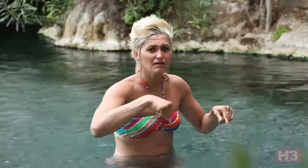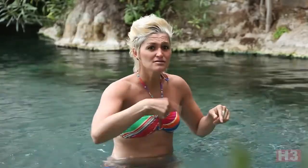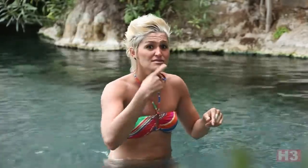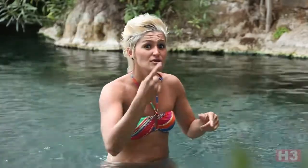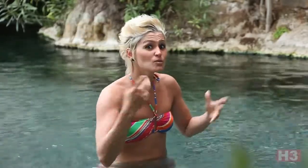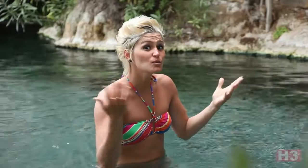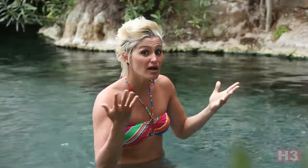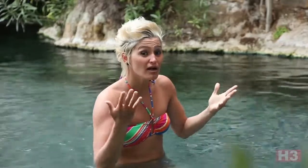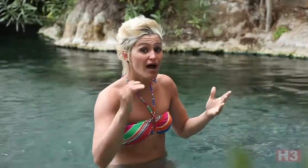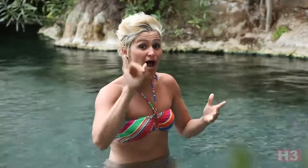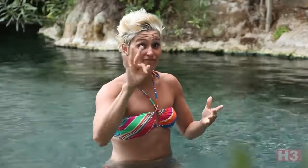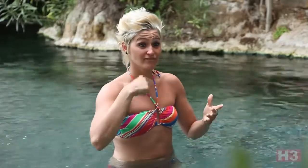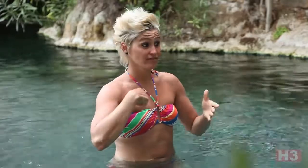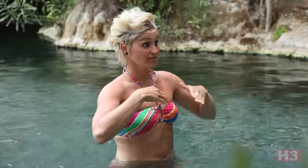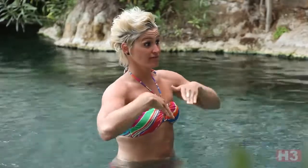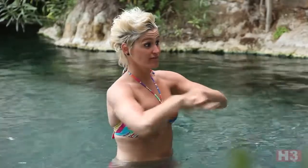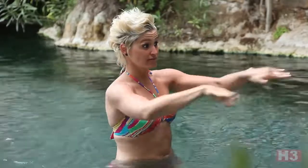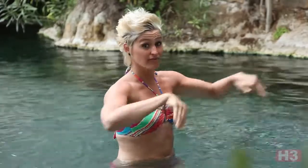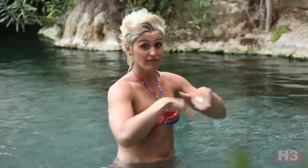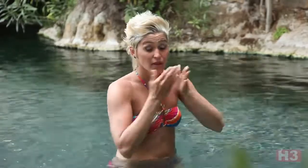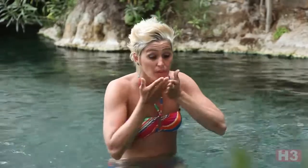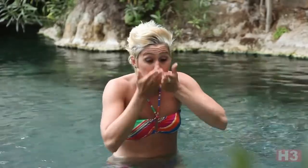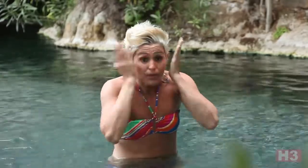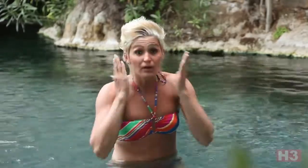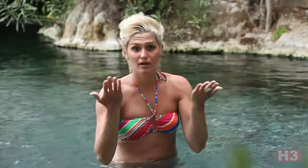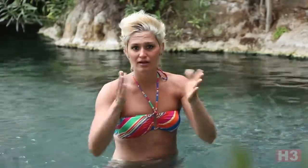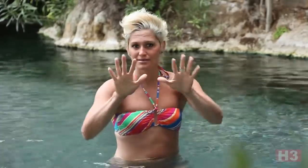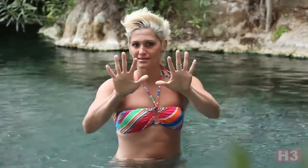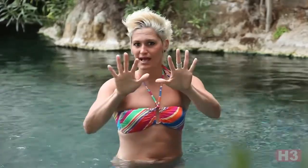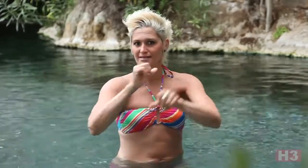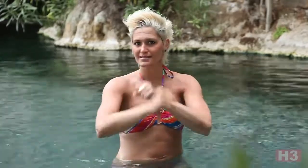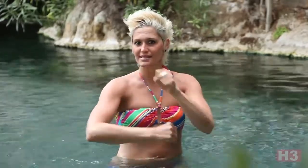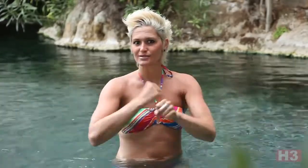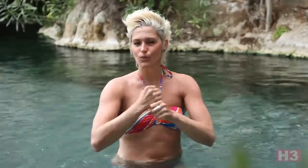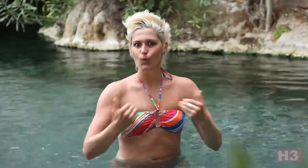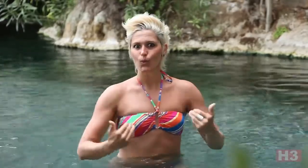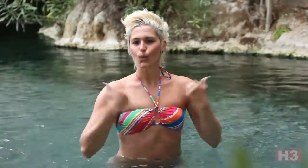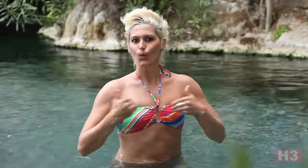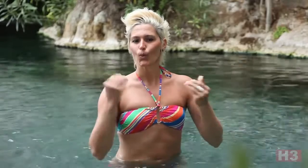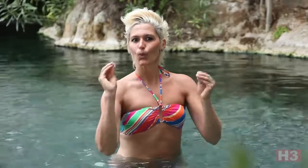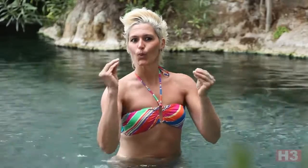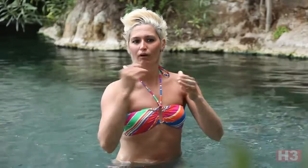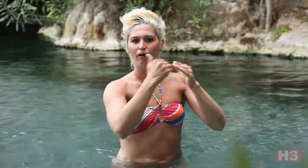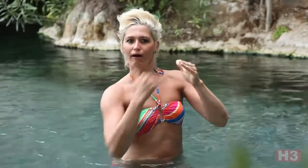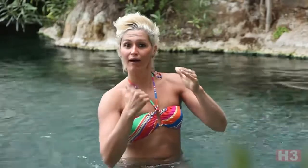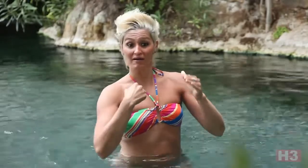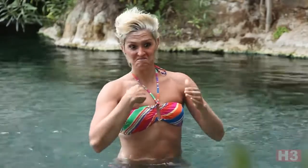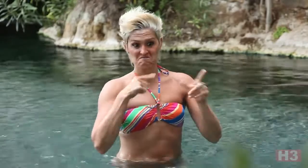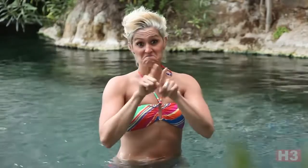More exciting, it says if I swim in this pool, I will look 10 years younger.